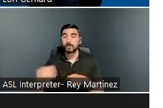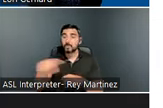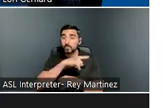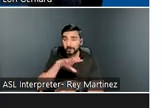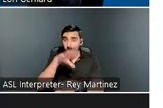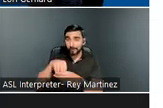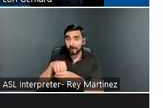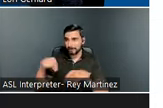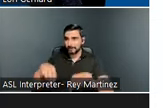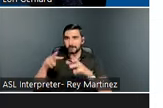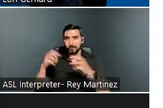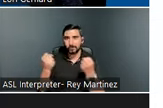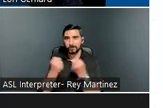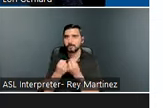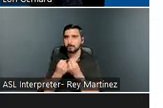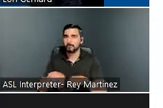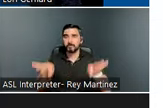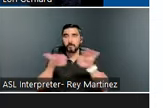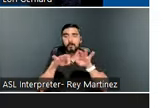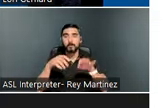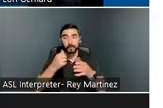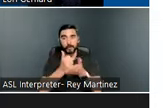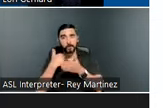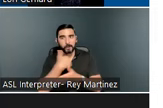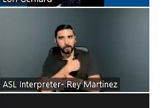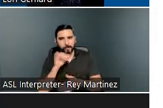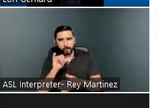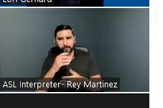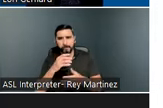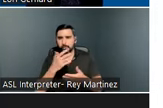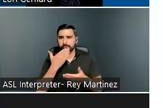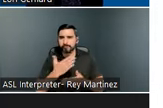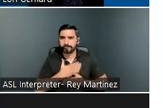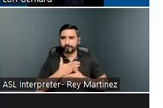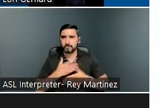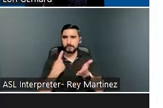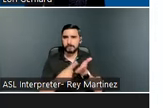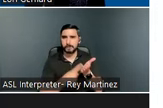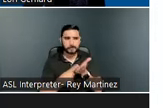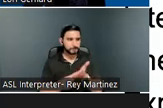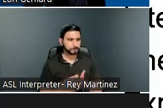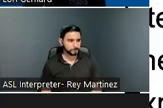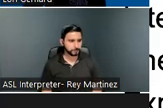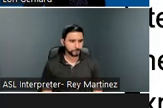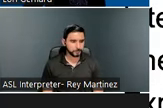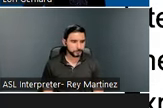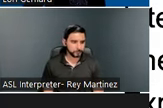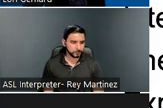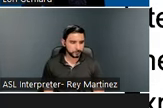webinar is essential for us to have an engaging discussion. So let's get started. Next slide.